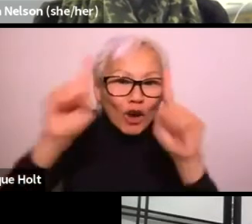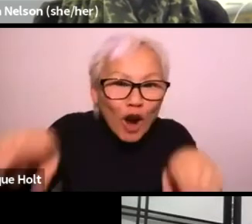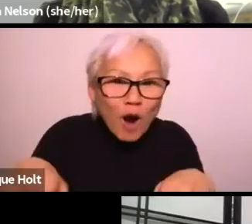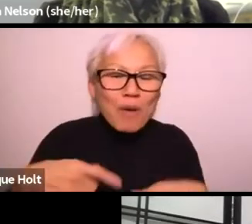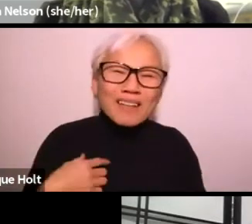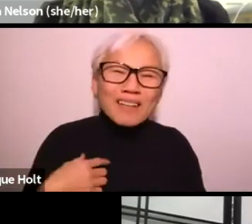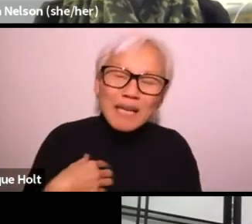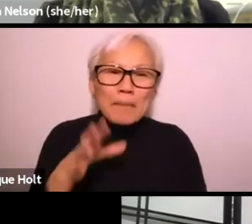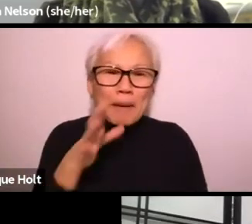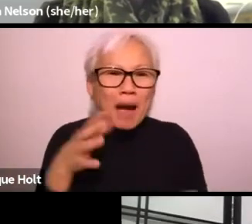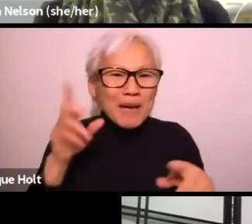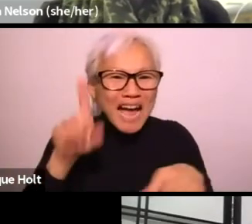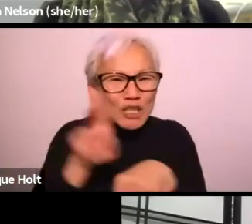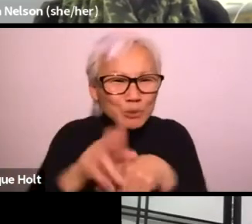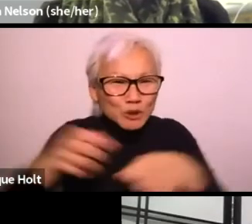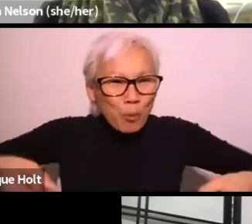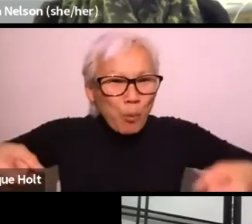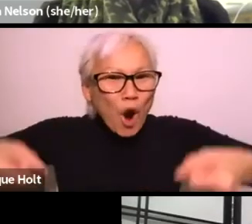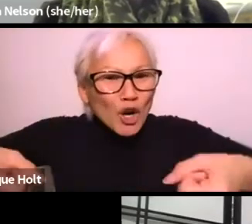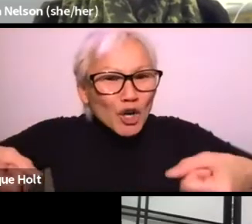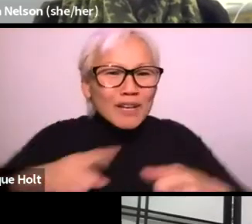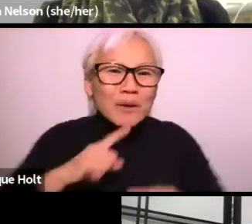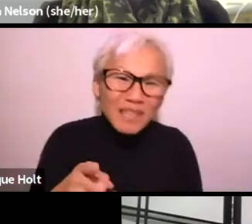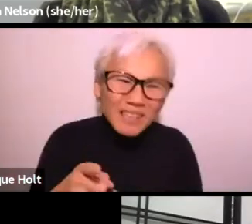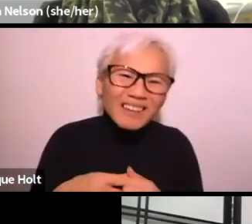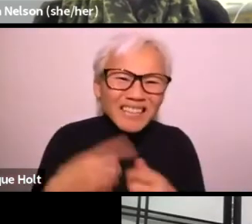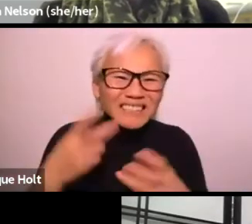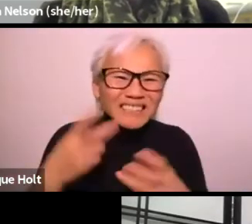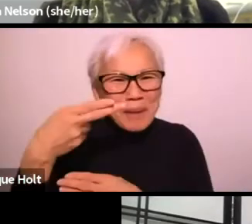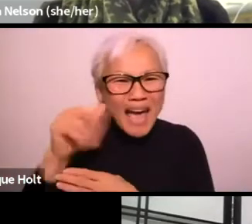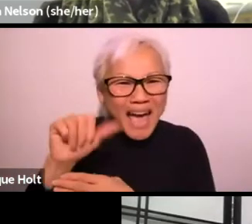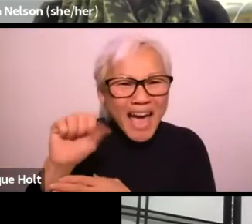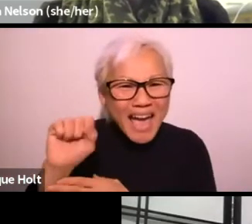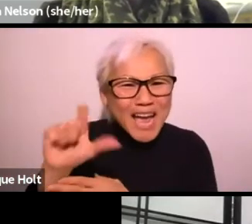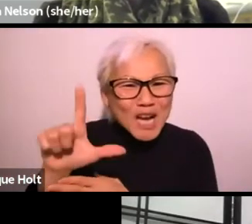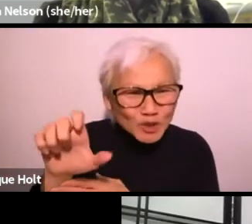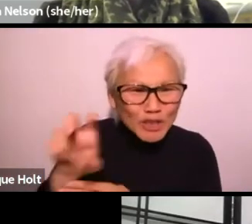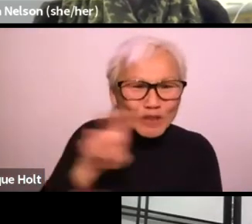I can watch shows online and I don't have to go live. So my mom actually has to use a walker,